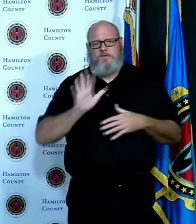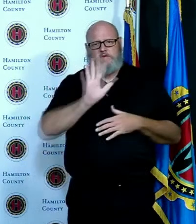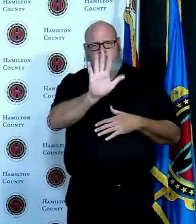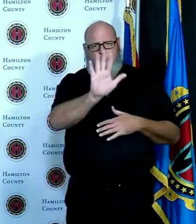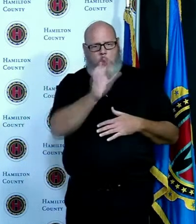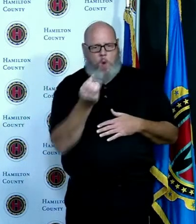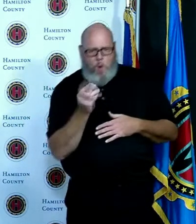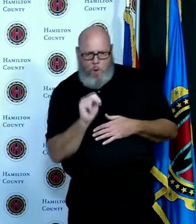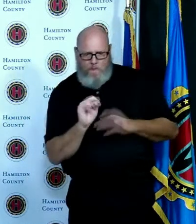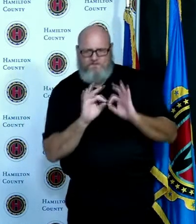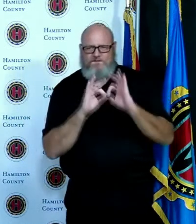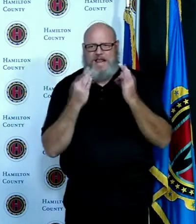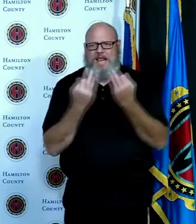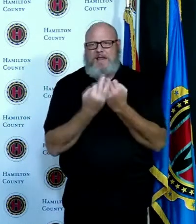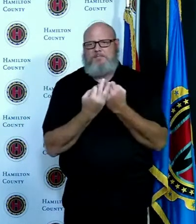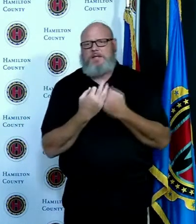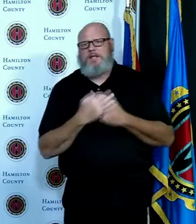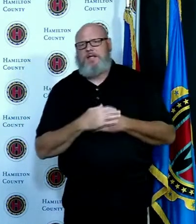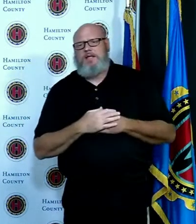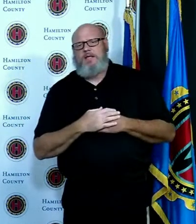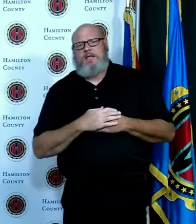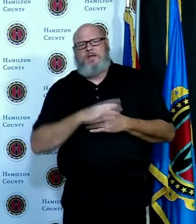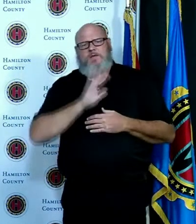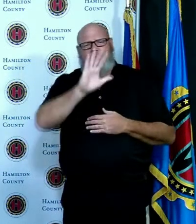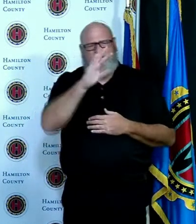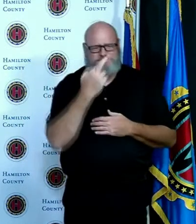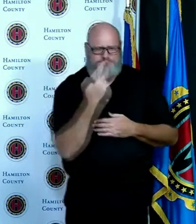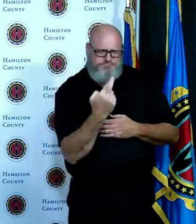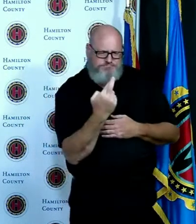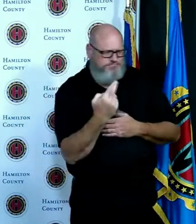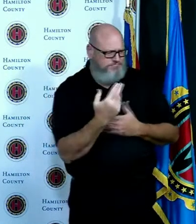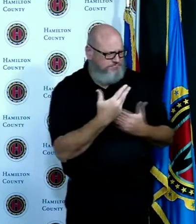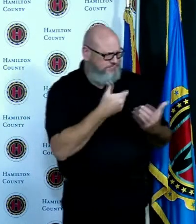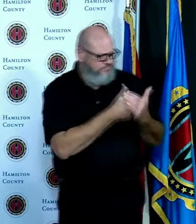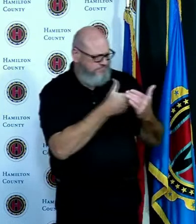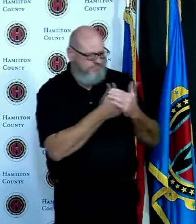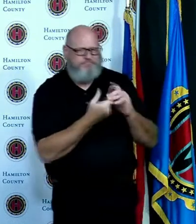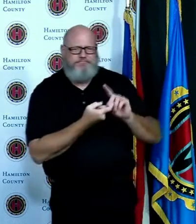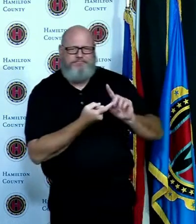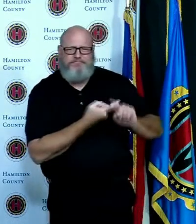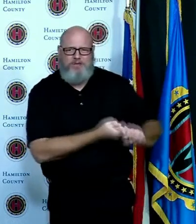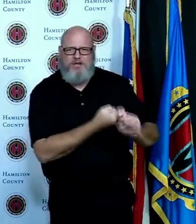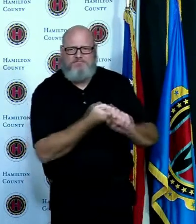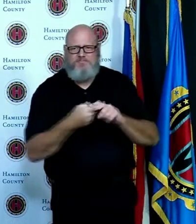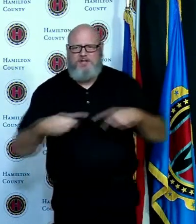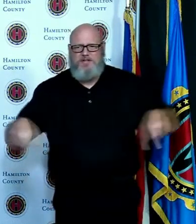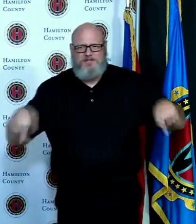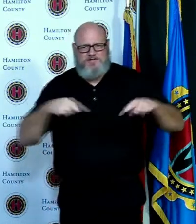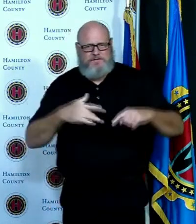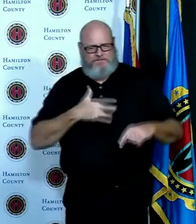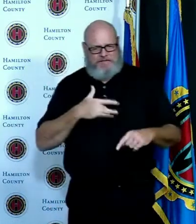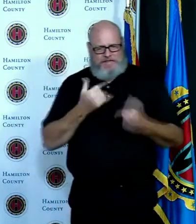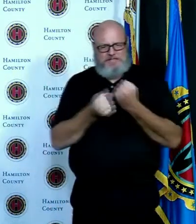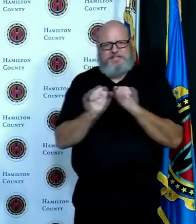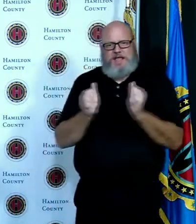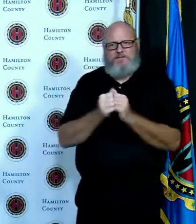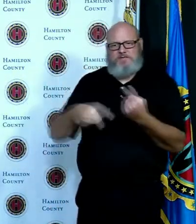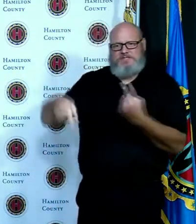is going on with other people in our bubble and we feel safe with those individuals because we're all doing you know we're wearing a mask washing our hands staying away from people